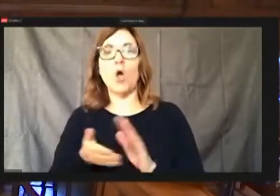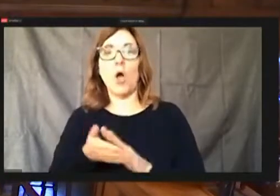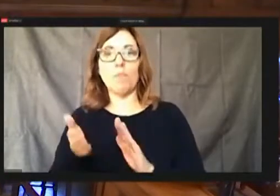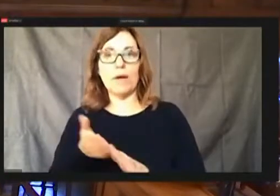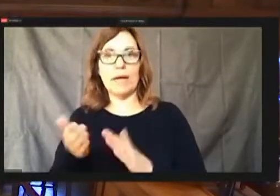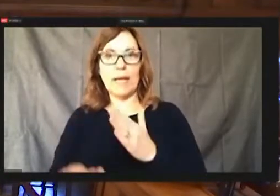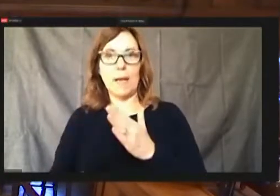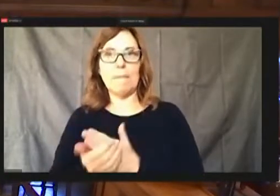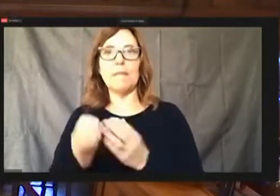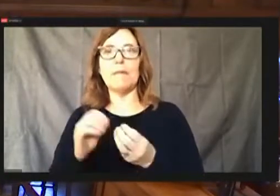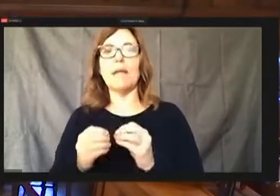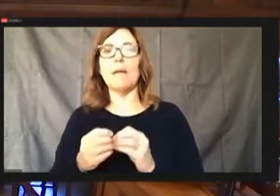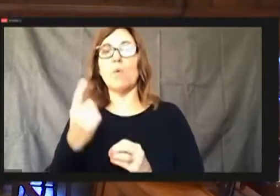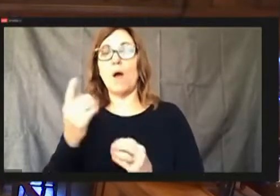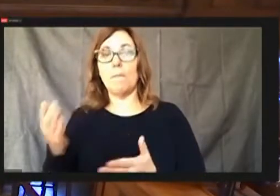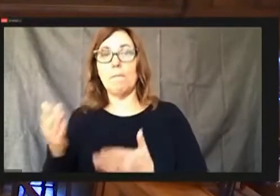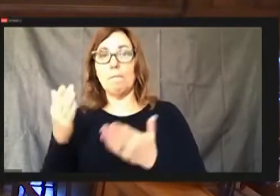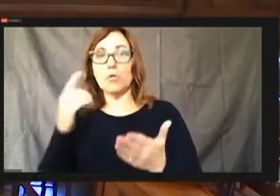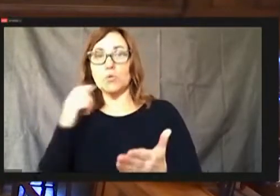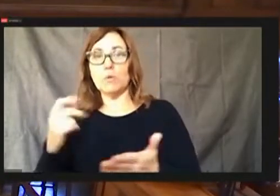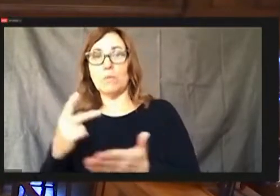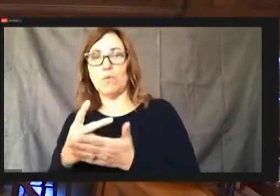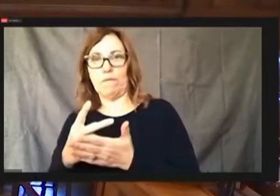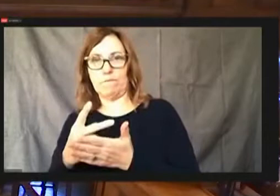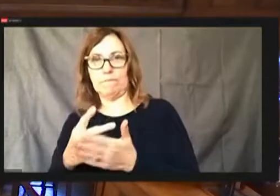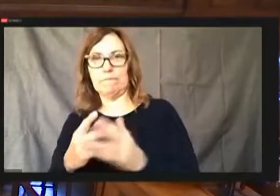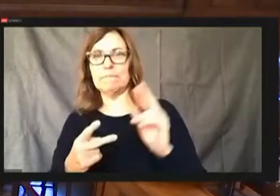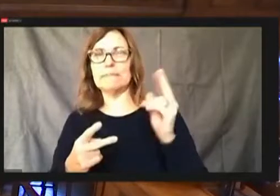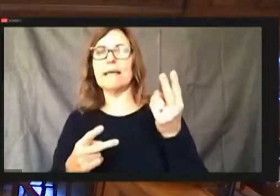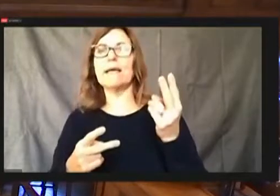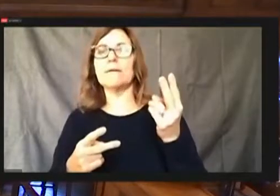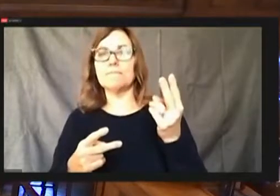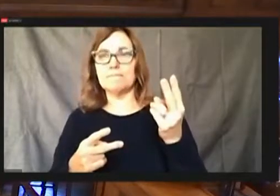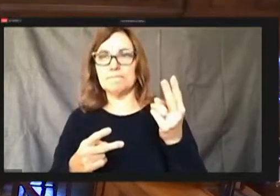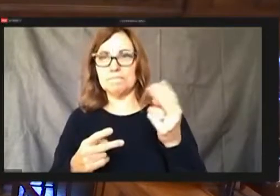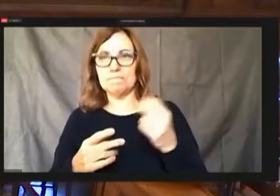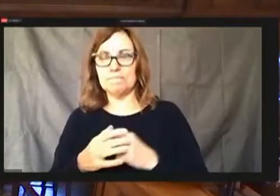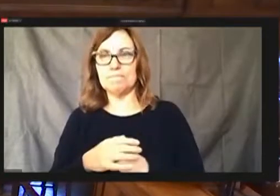Motion to approve those in favor say aye.